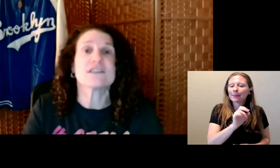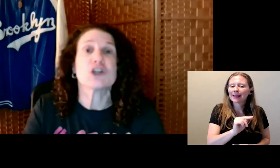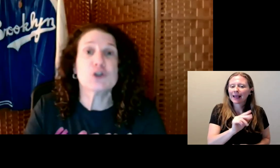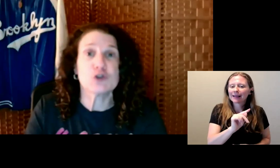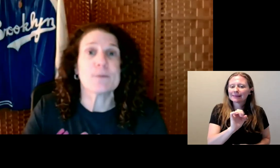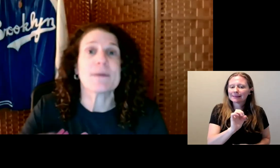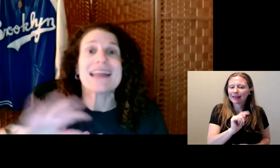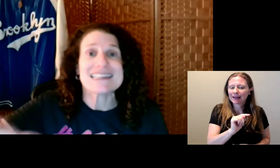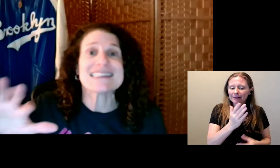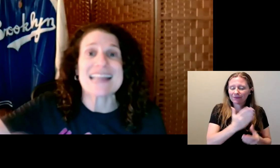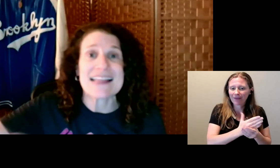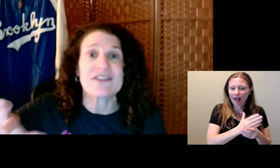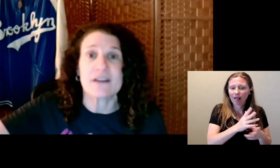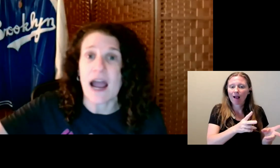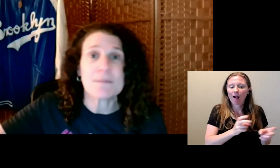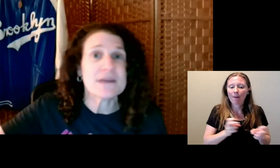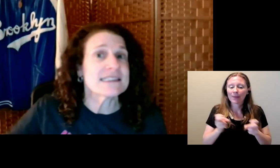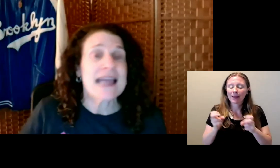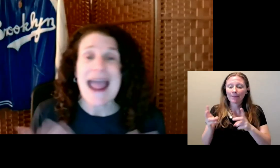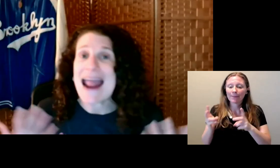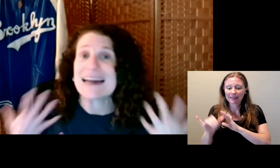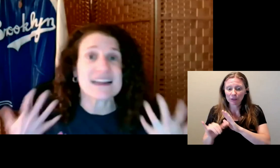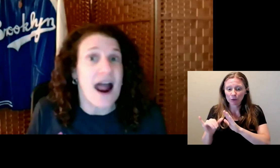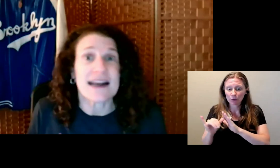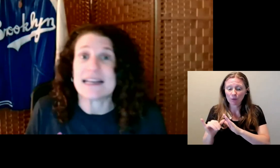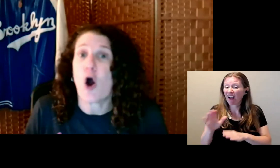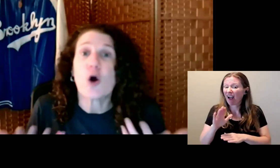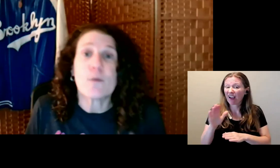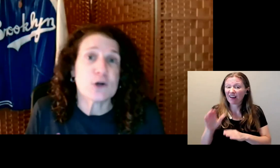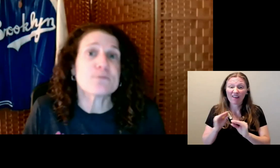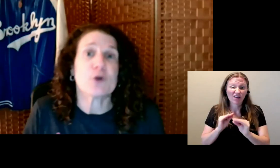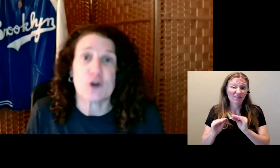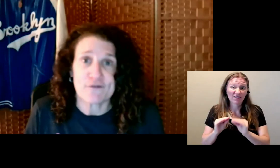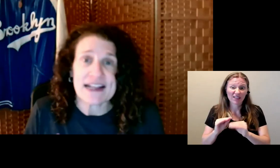And let it sense the timings, and it got it almost perfect.